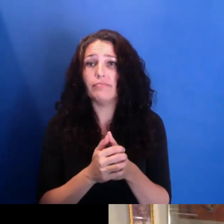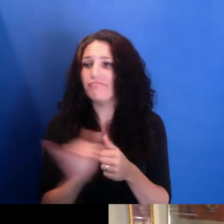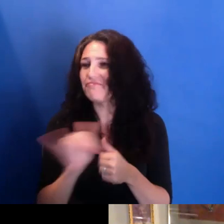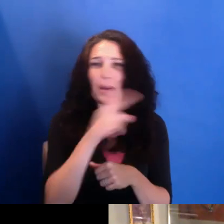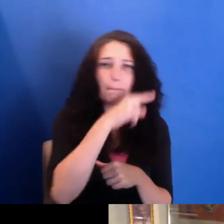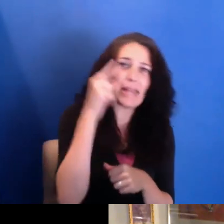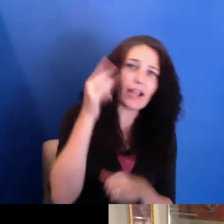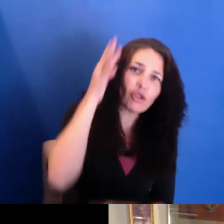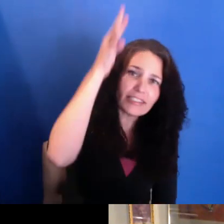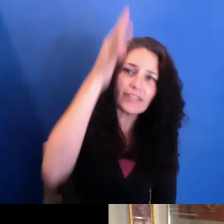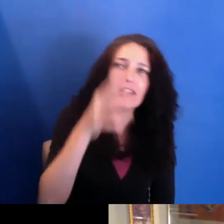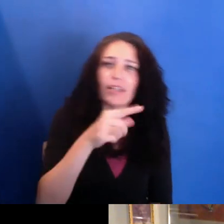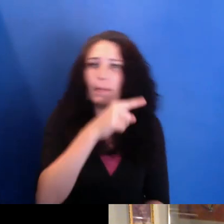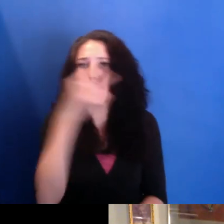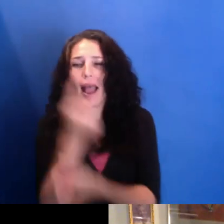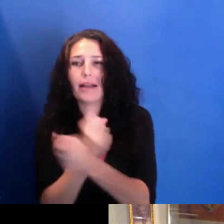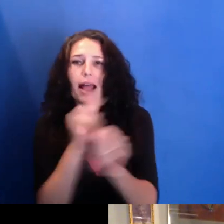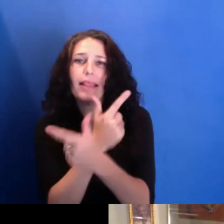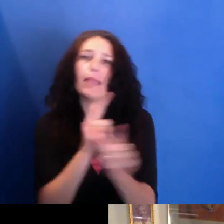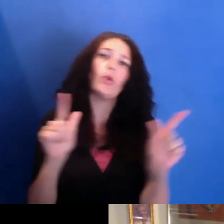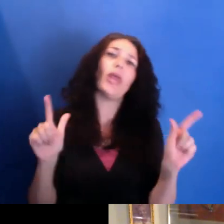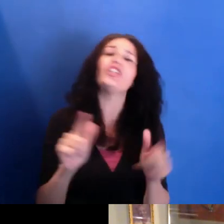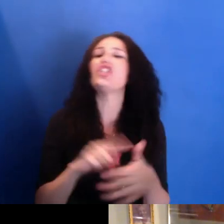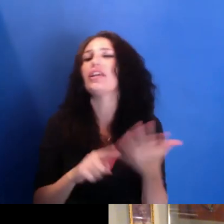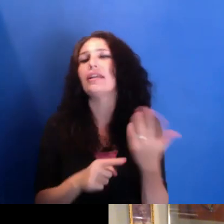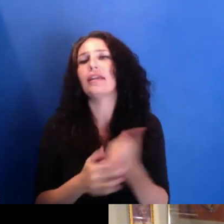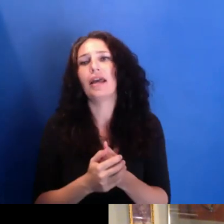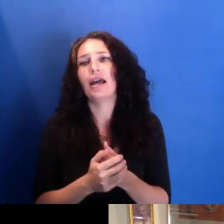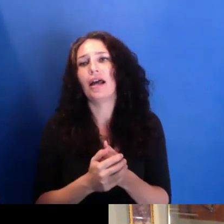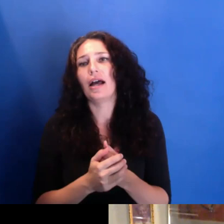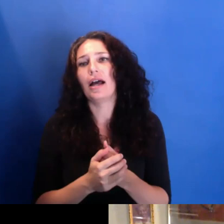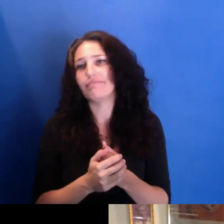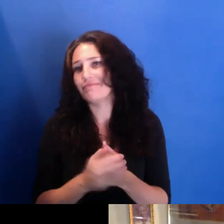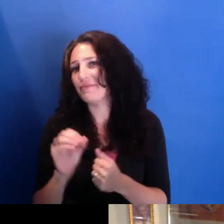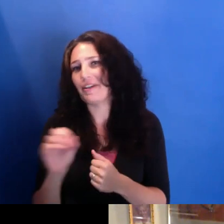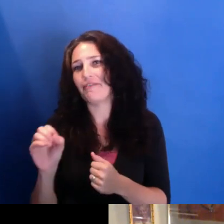Black liberation in the form of, you know, Mary Baraka, of course, and Mary--